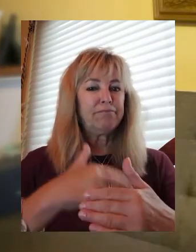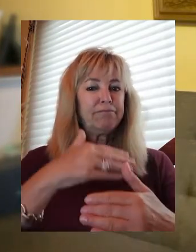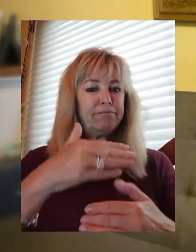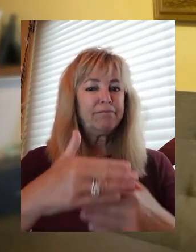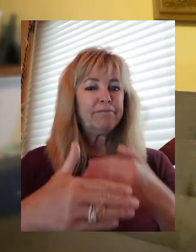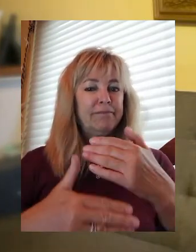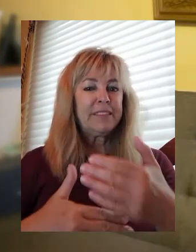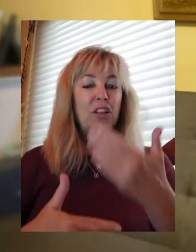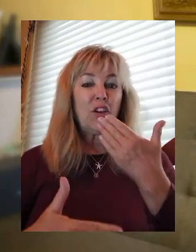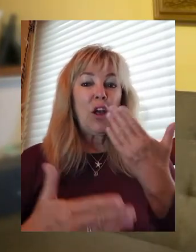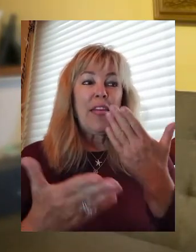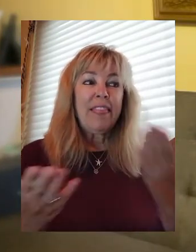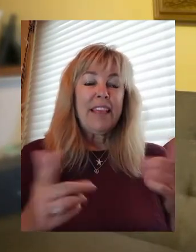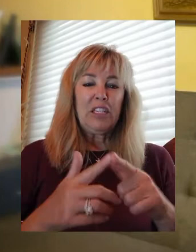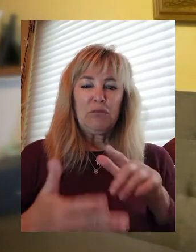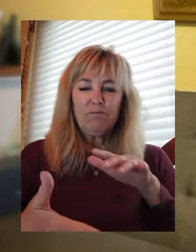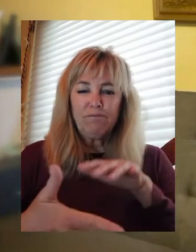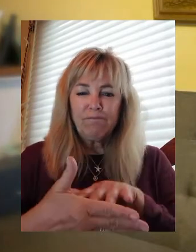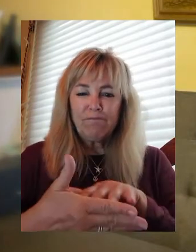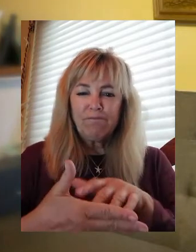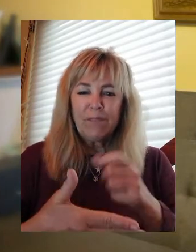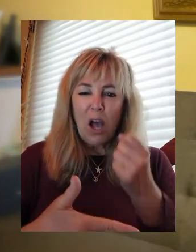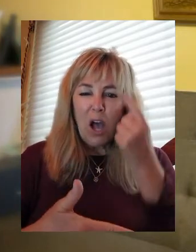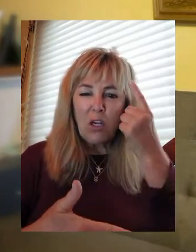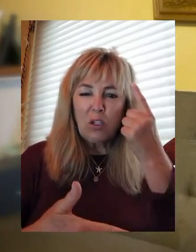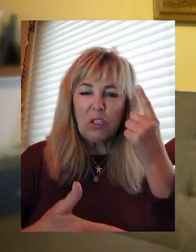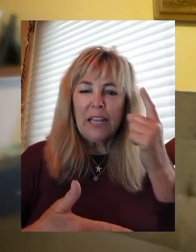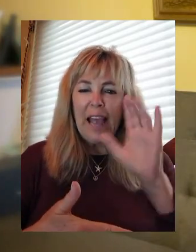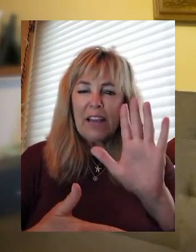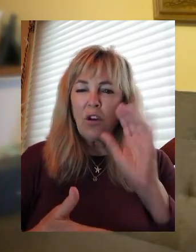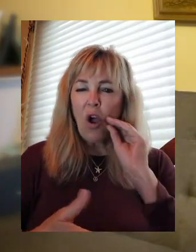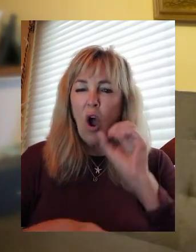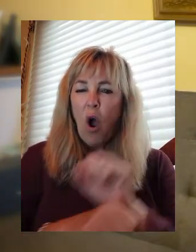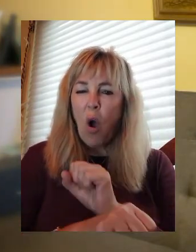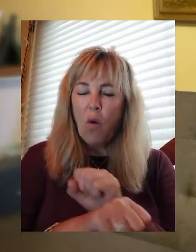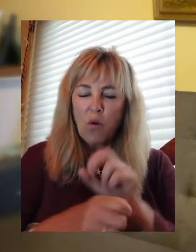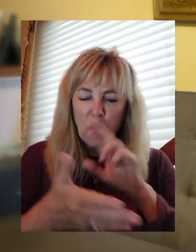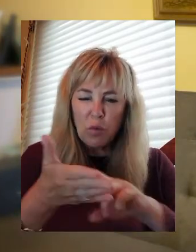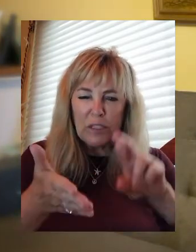your homework because the more homework you do, the better it gets. And when I say for homework for little kids,